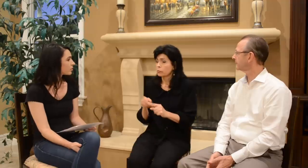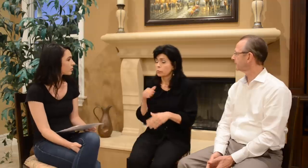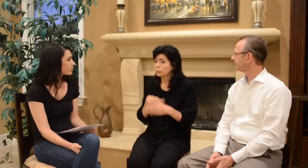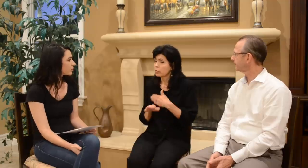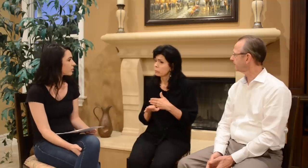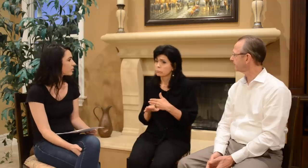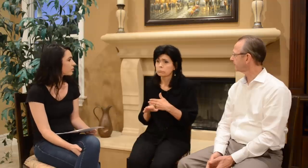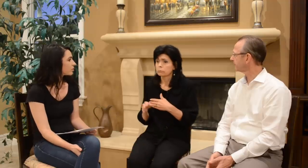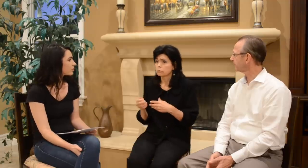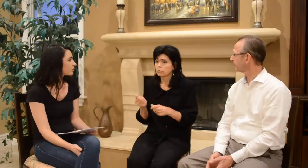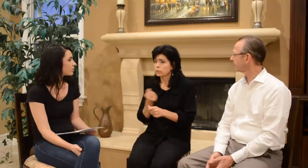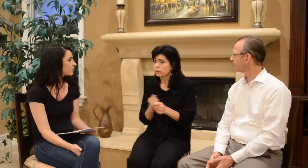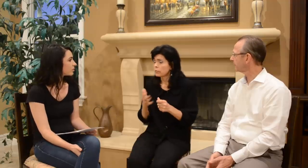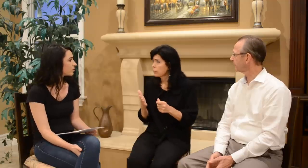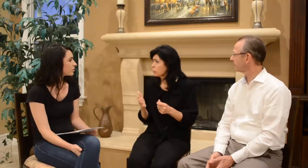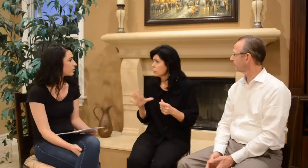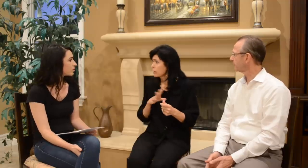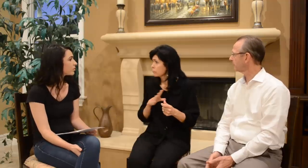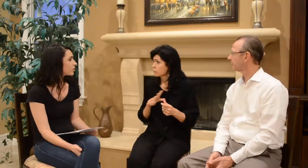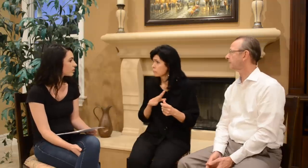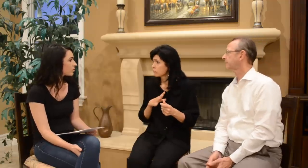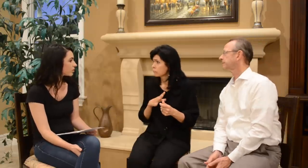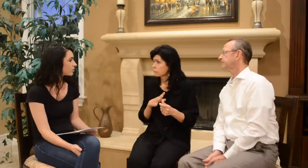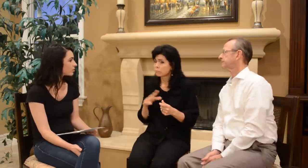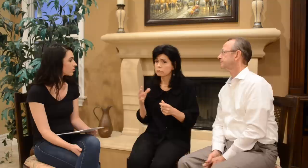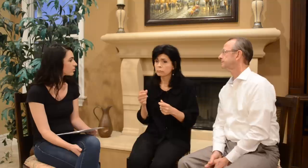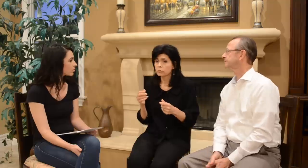When you were born- everything was fine.